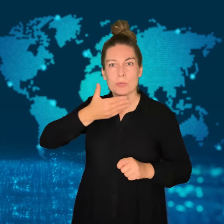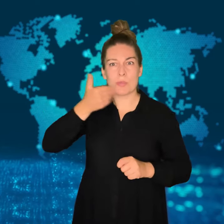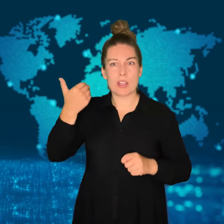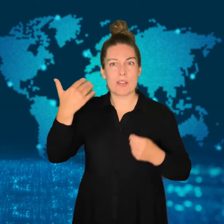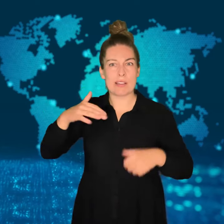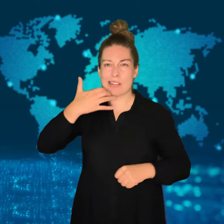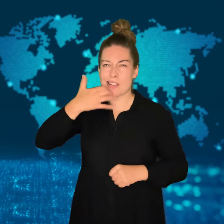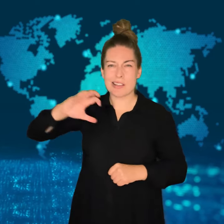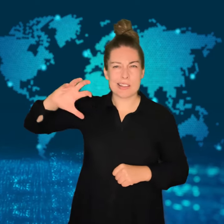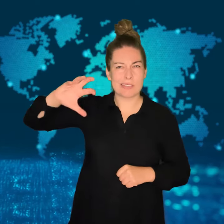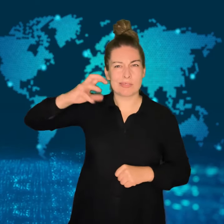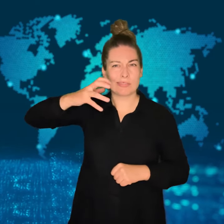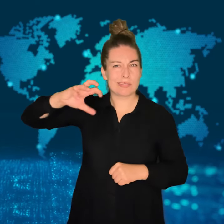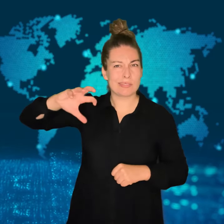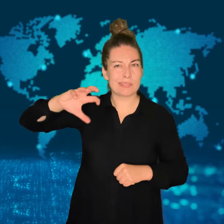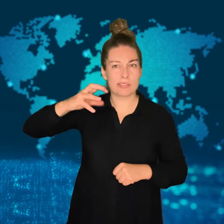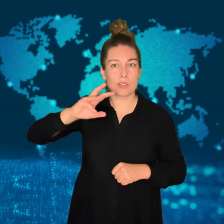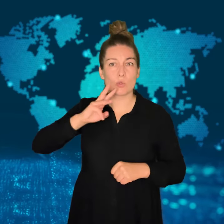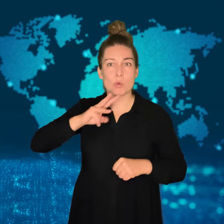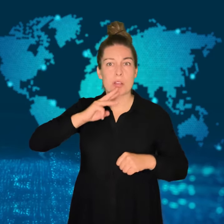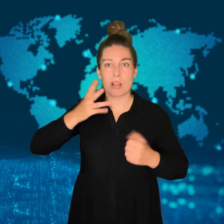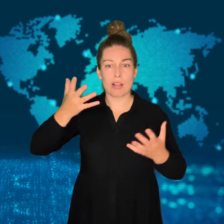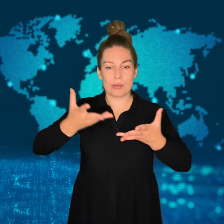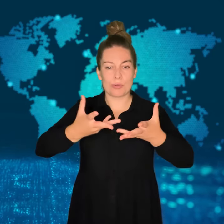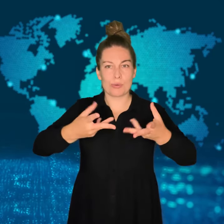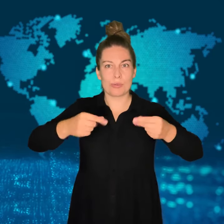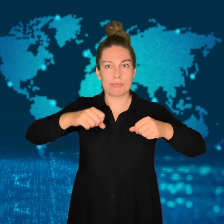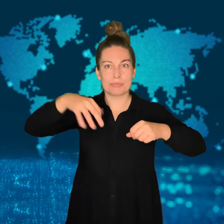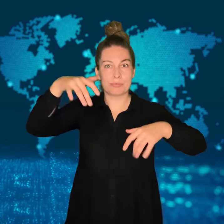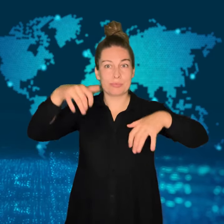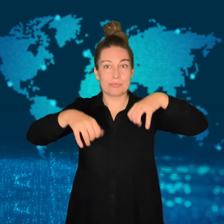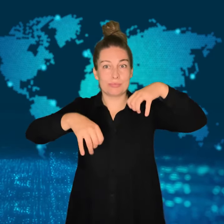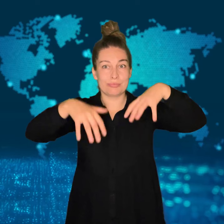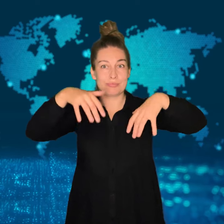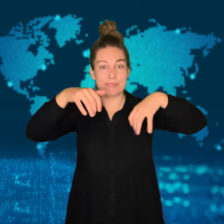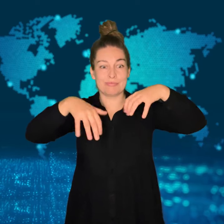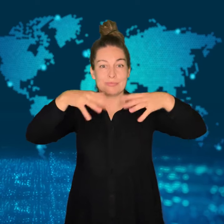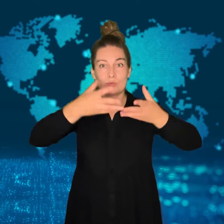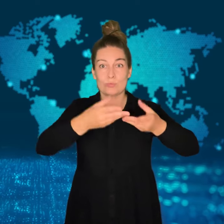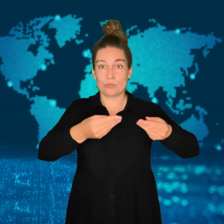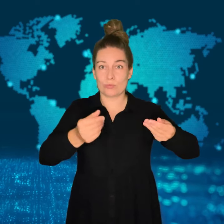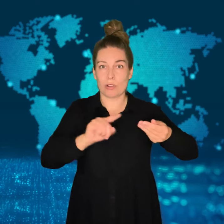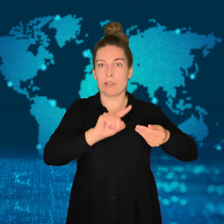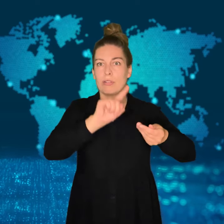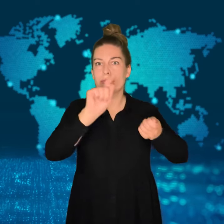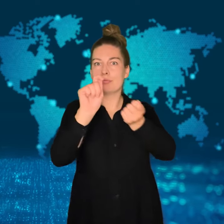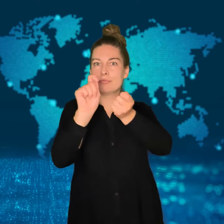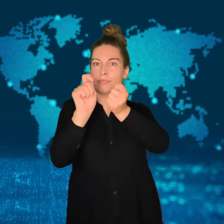the summer and leading to extreme storms.